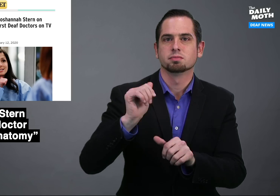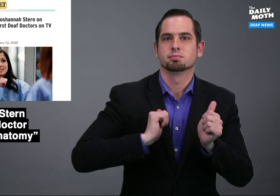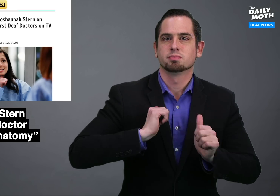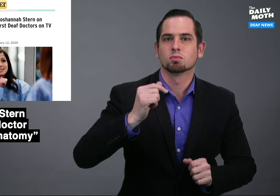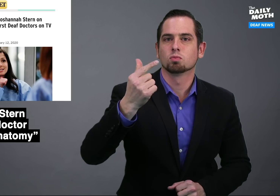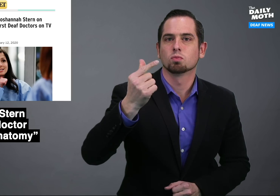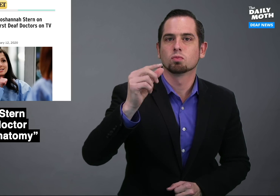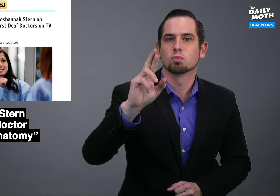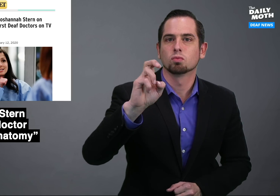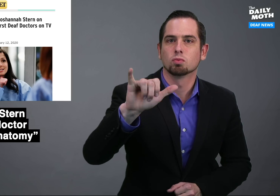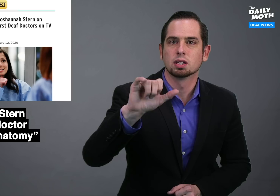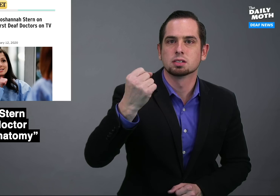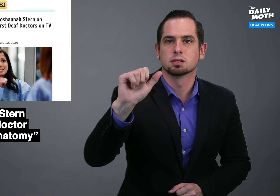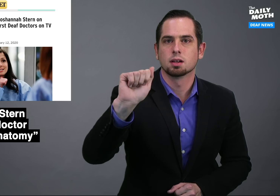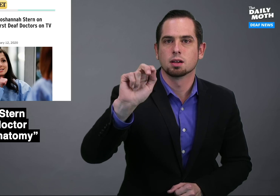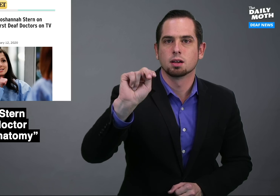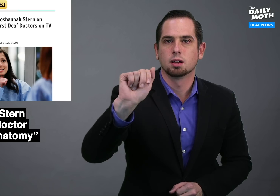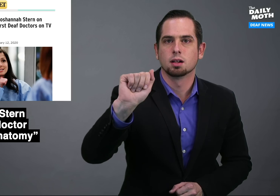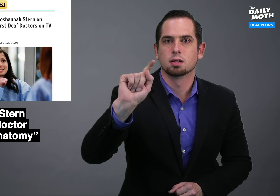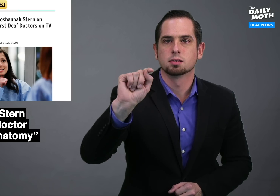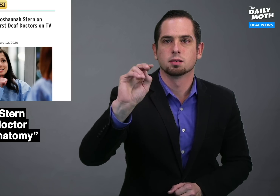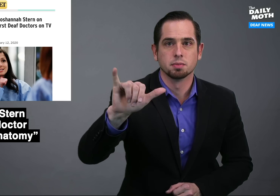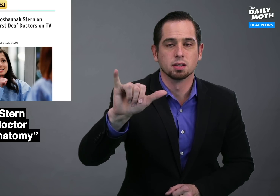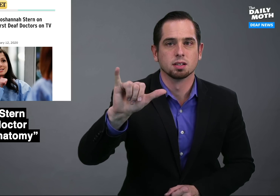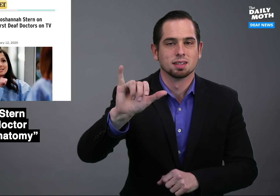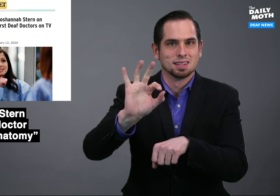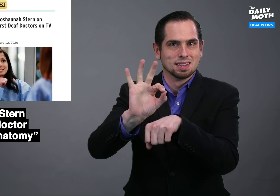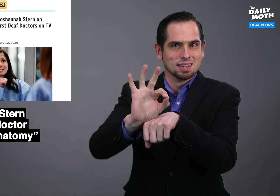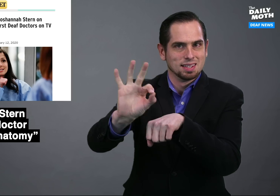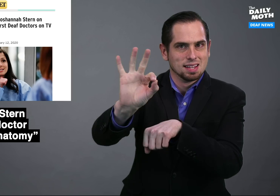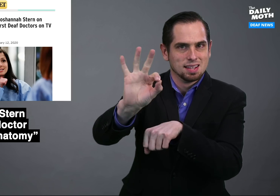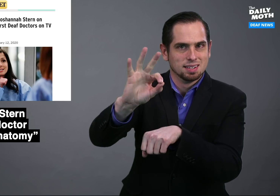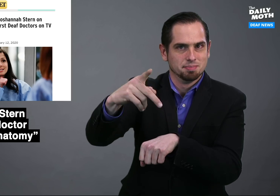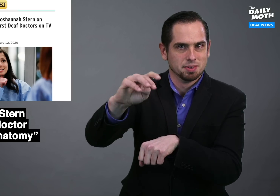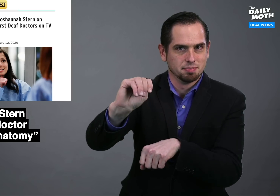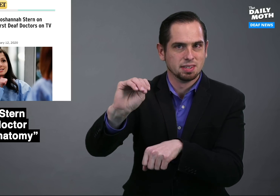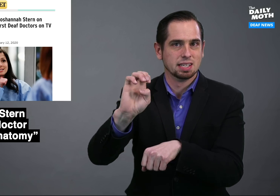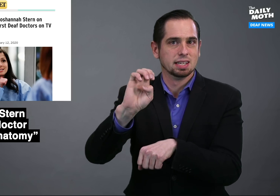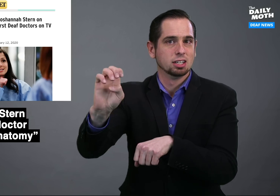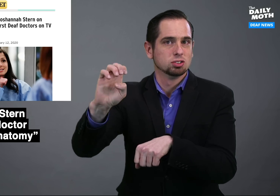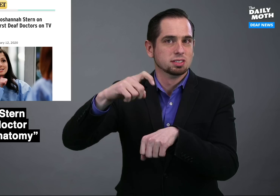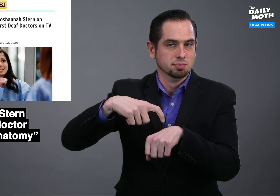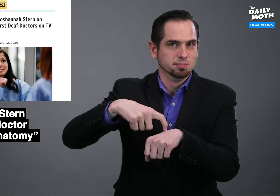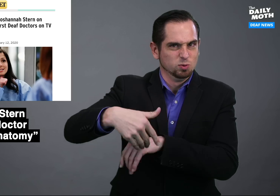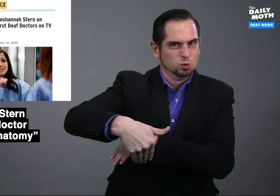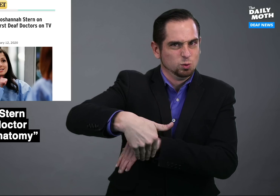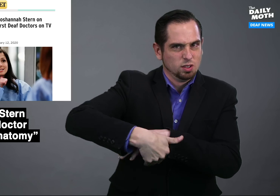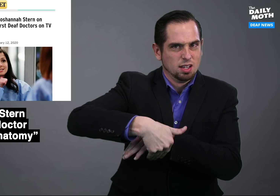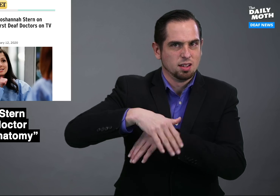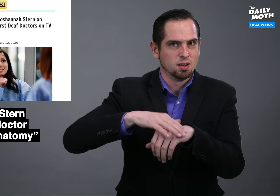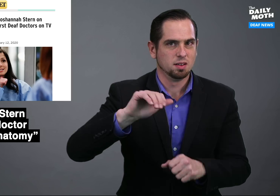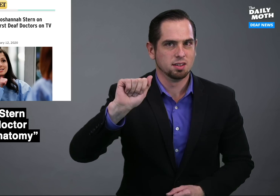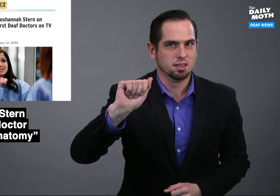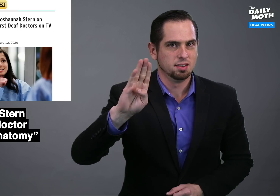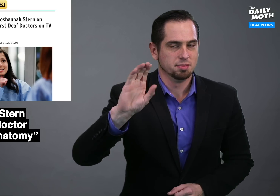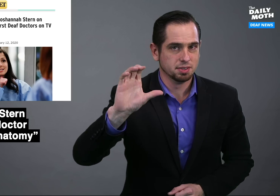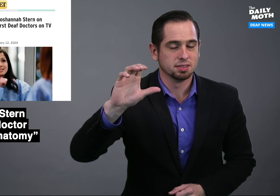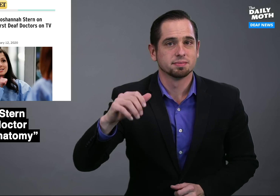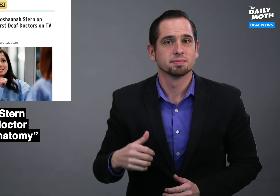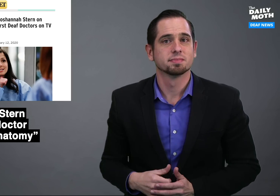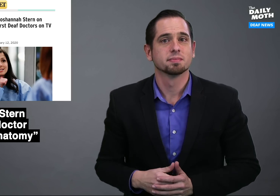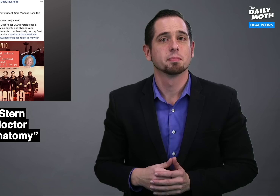"Grey's Anatomy" at 9 p.m. Eastern Time tonight on ABC.